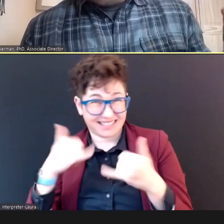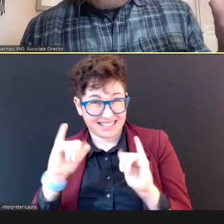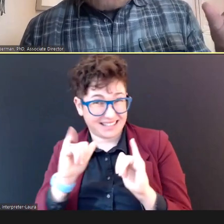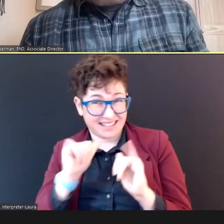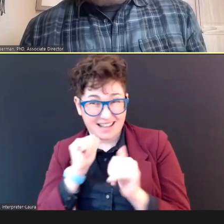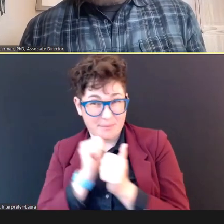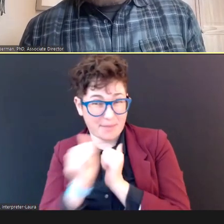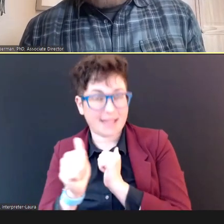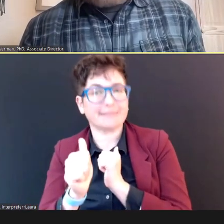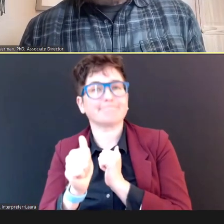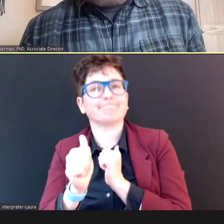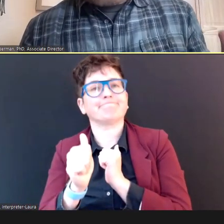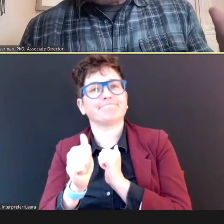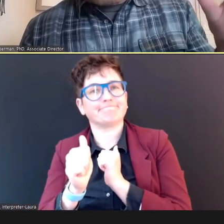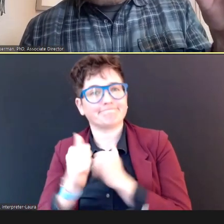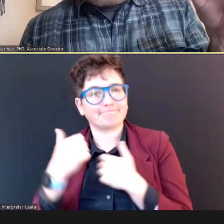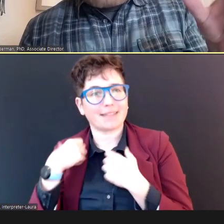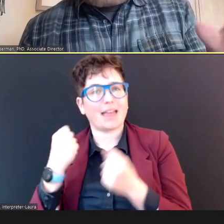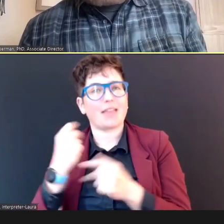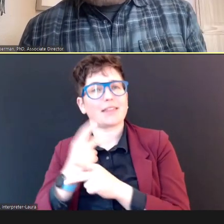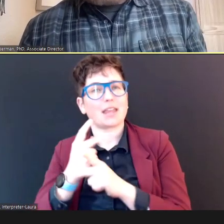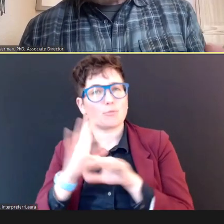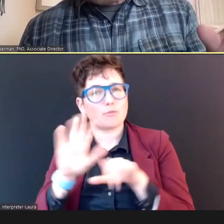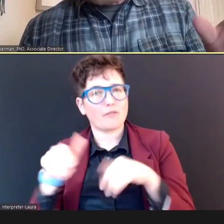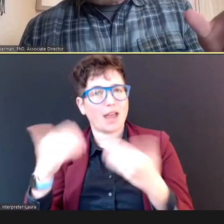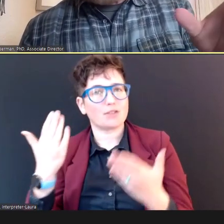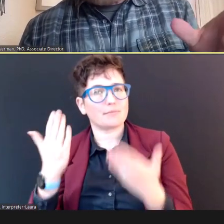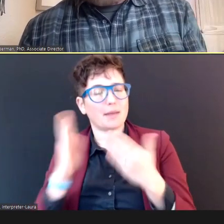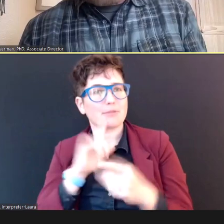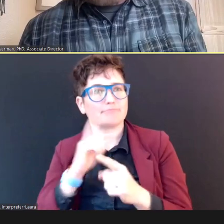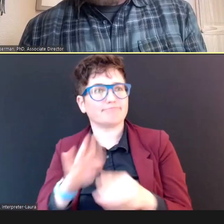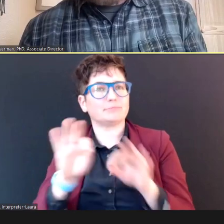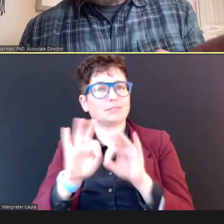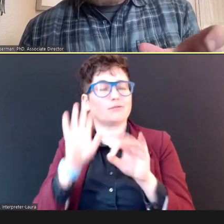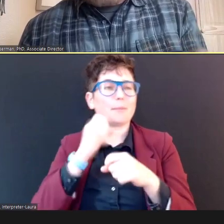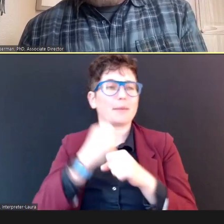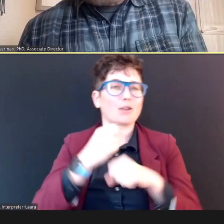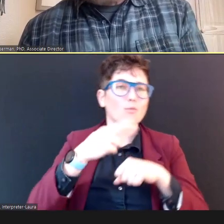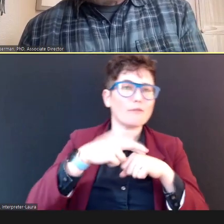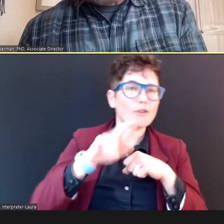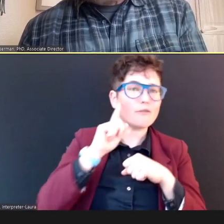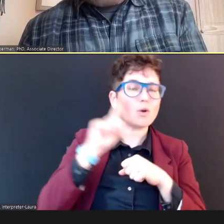healthcare provider, may be key in making a referral, for an audiological evaluation, . DR.